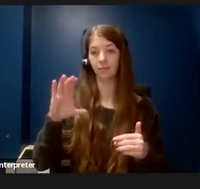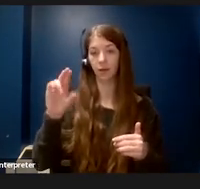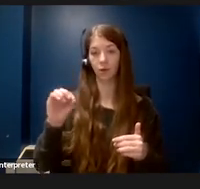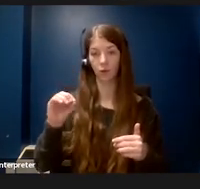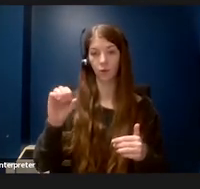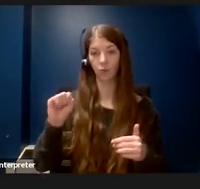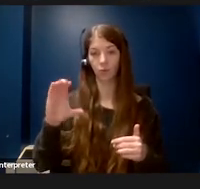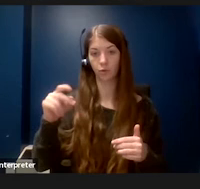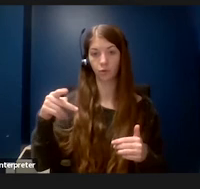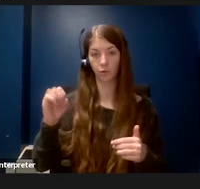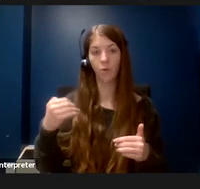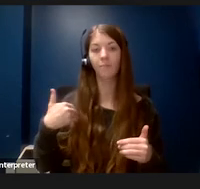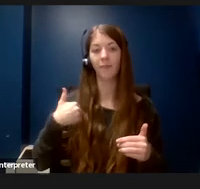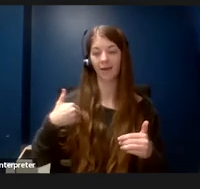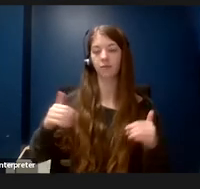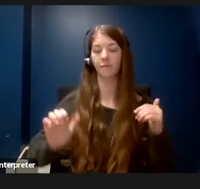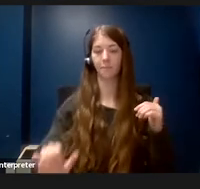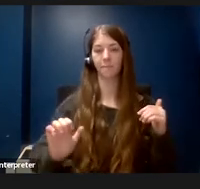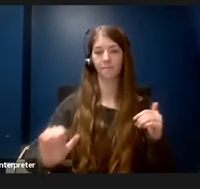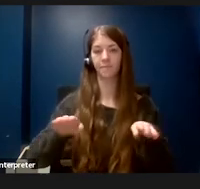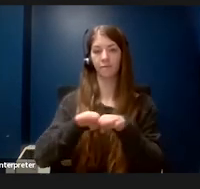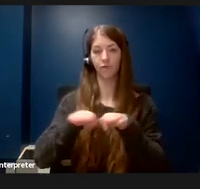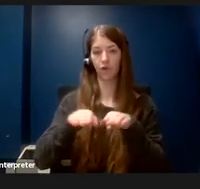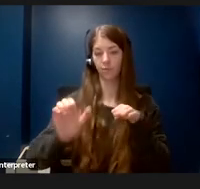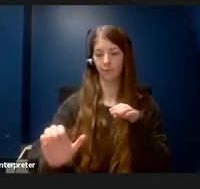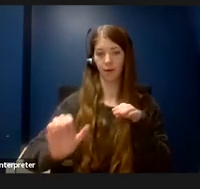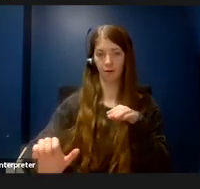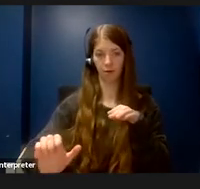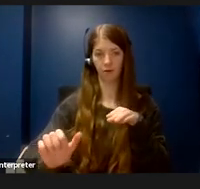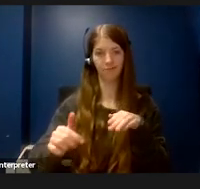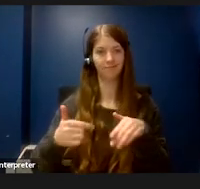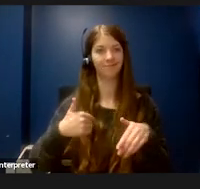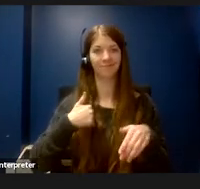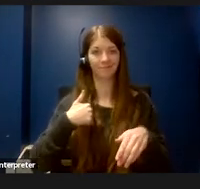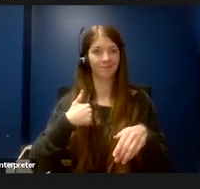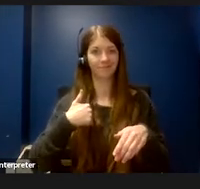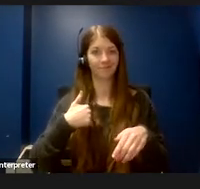the foot pedal, so one thing I did to work around that was to take a large catalog